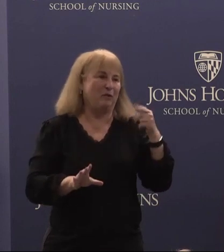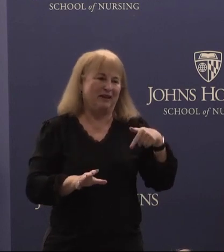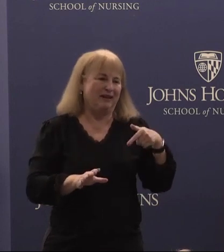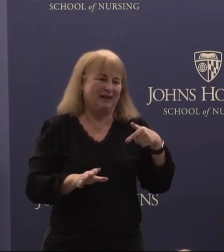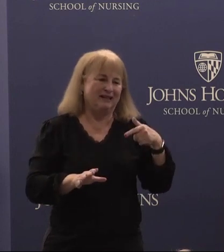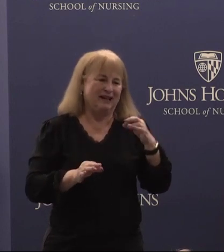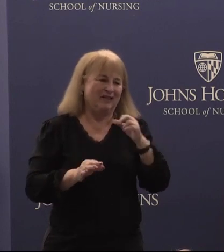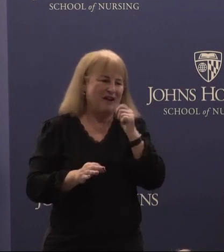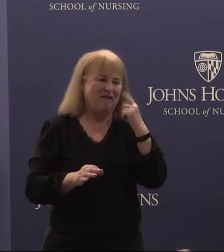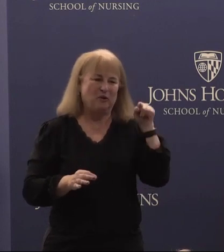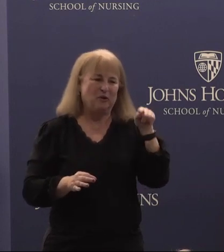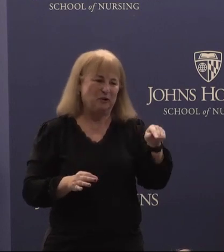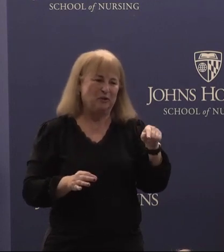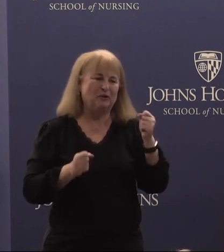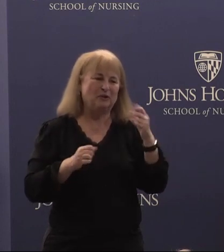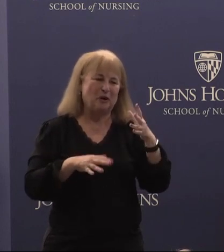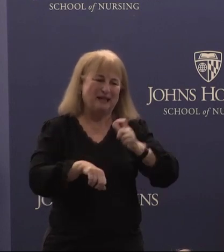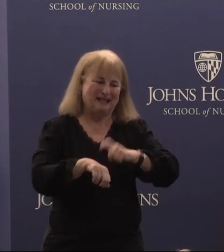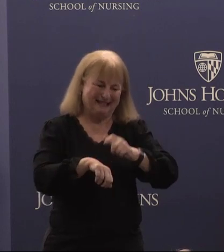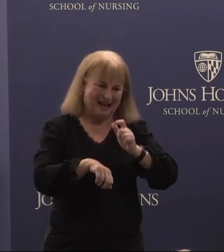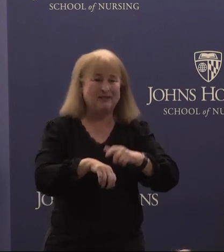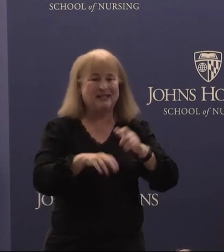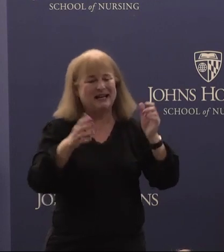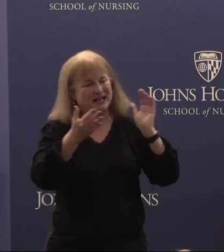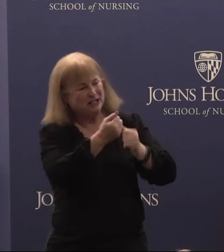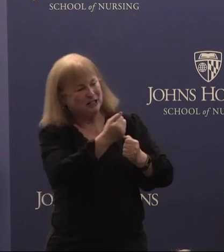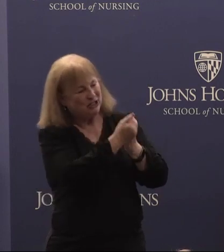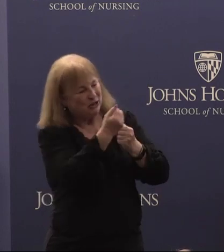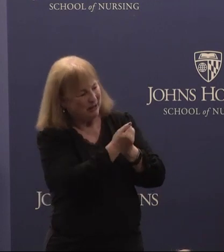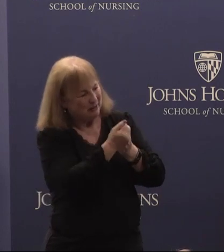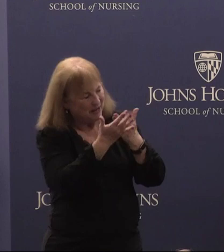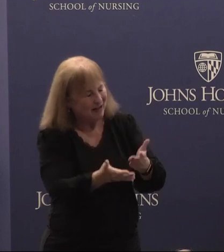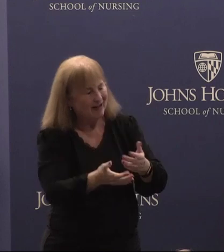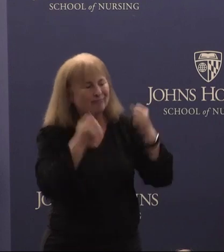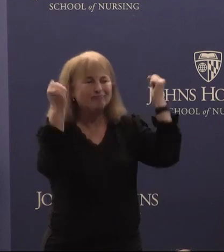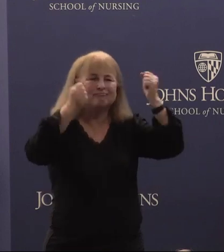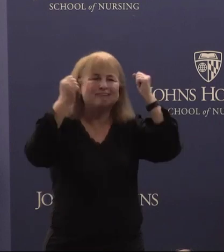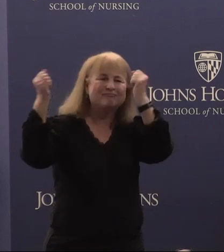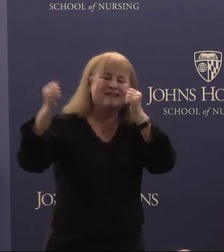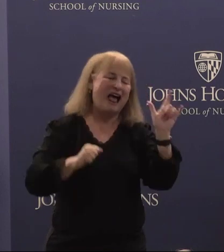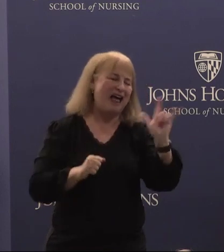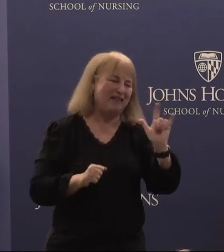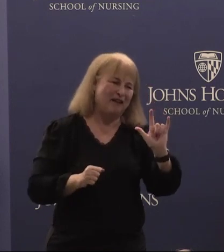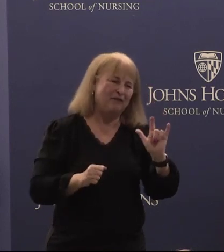for you so many times cheering me on. I'll always love you for giving it to me straight,